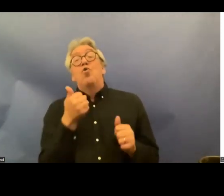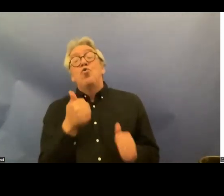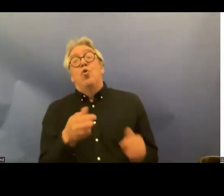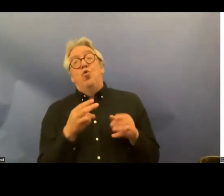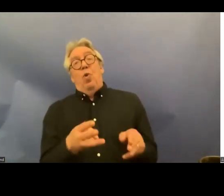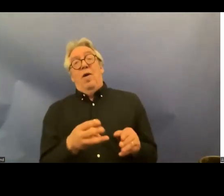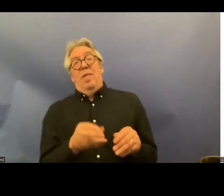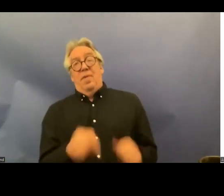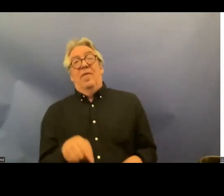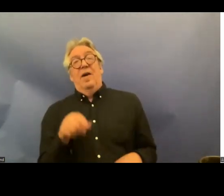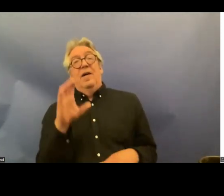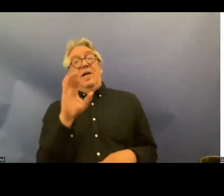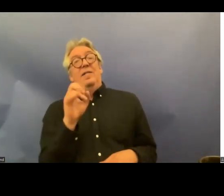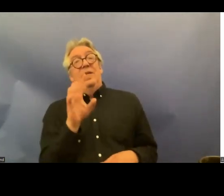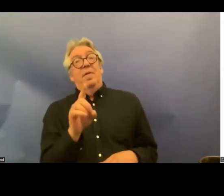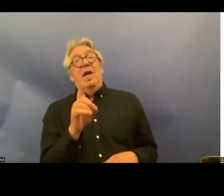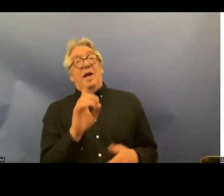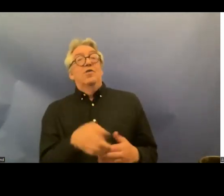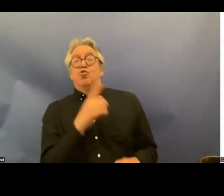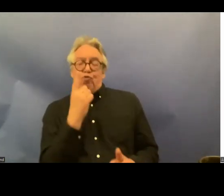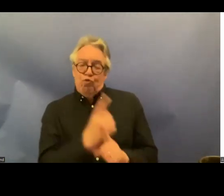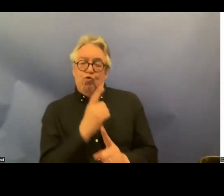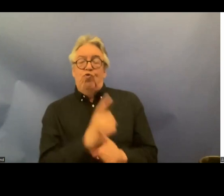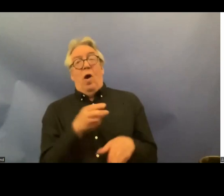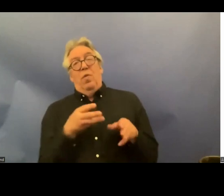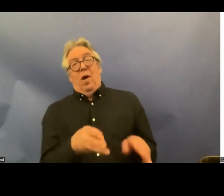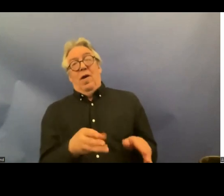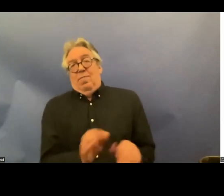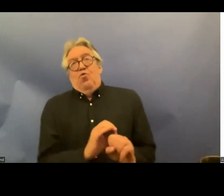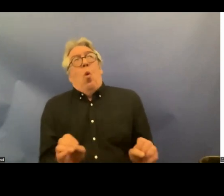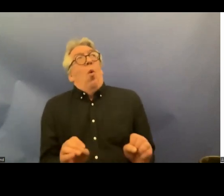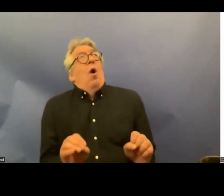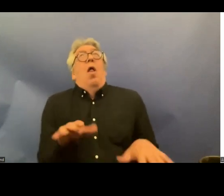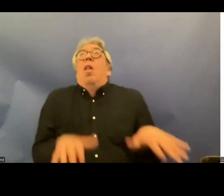crpd language and appropriate measure so there's really no excuse not to start